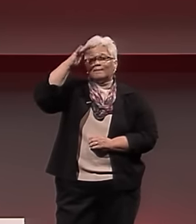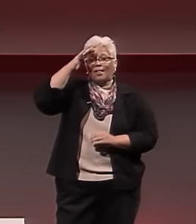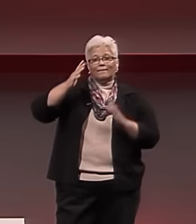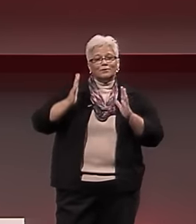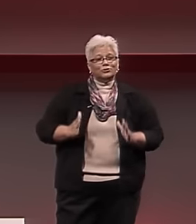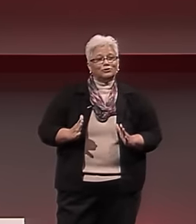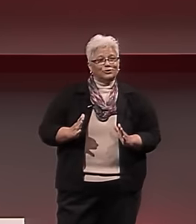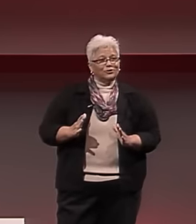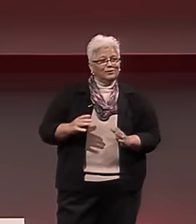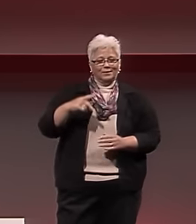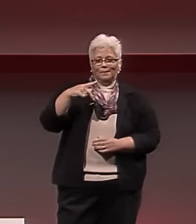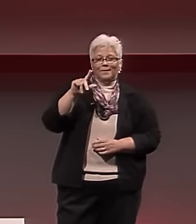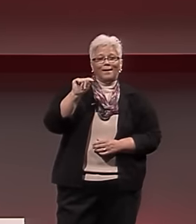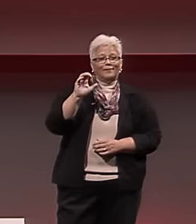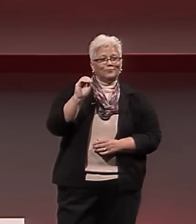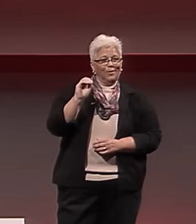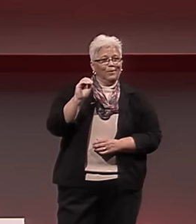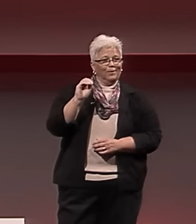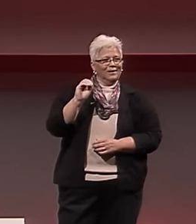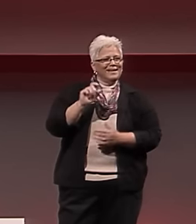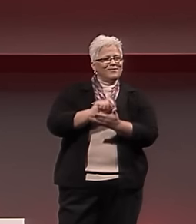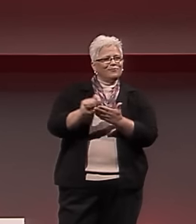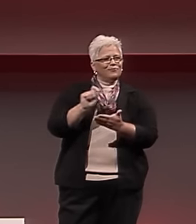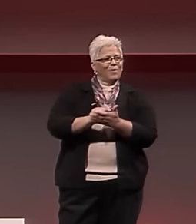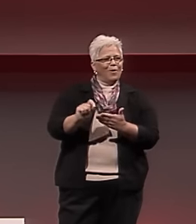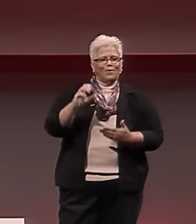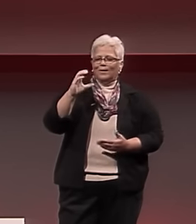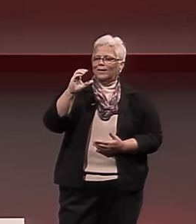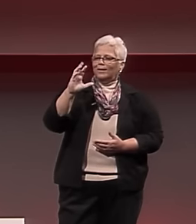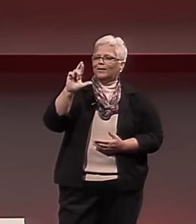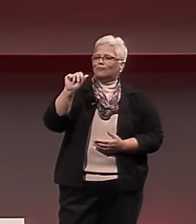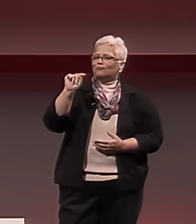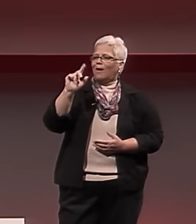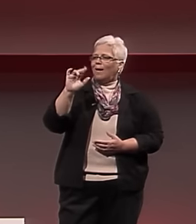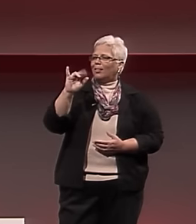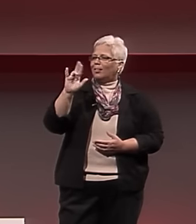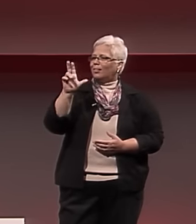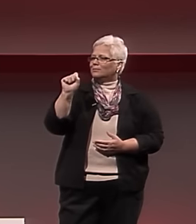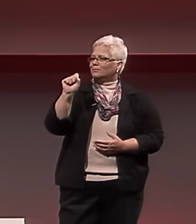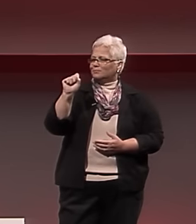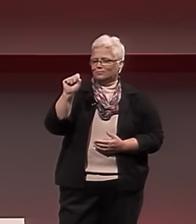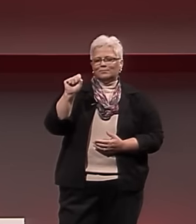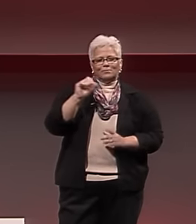in the essay Cratylus by the Greek philosopher Plato,